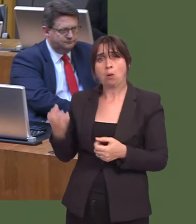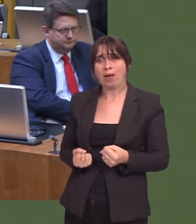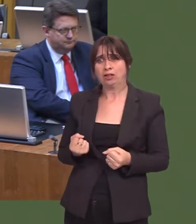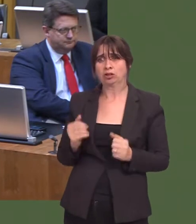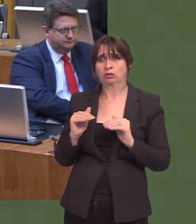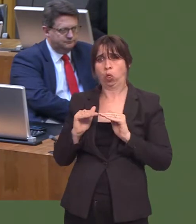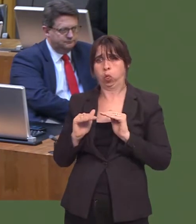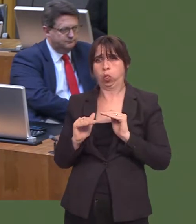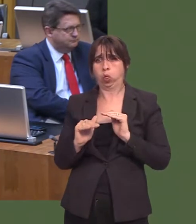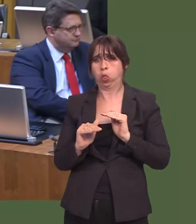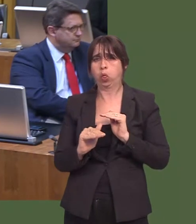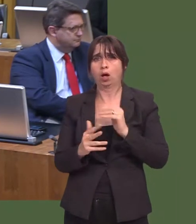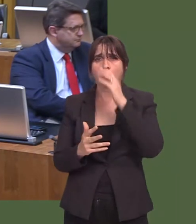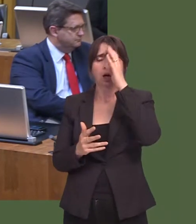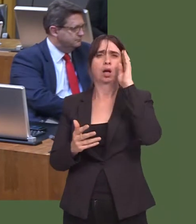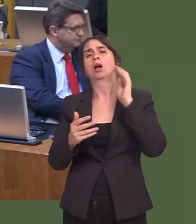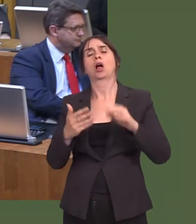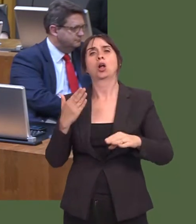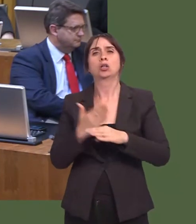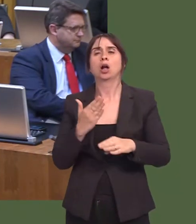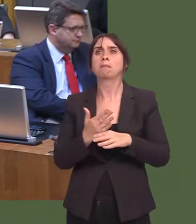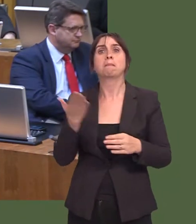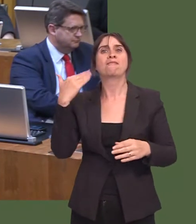are in work lose in-work benefits.